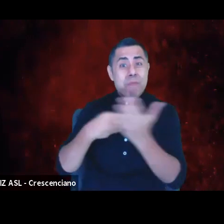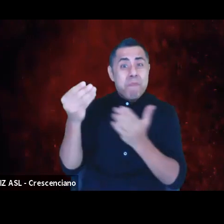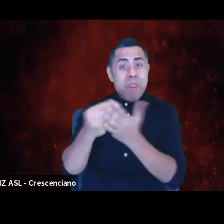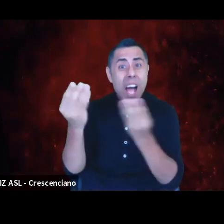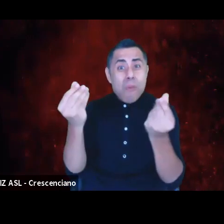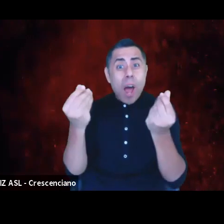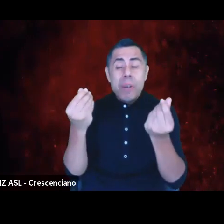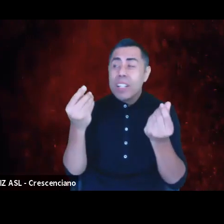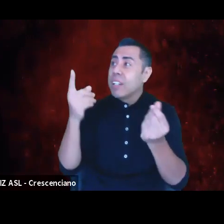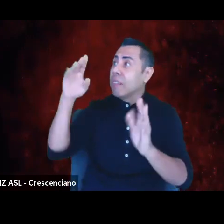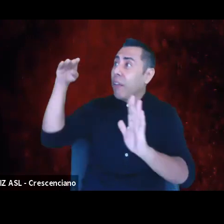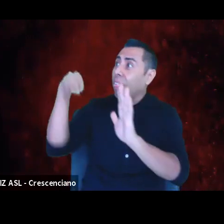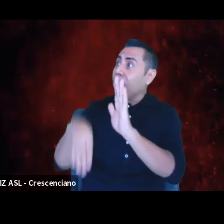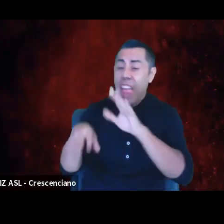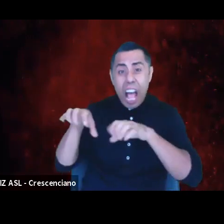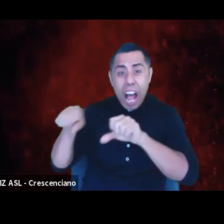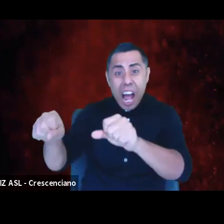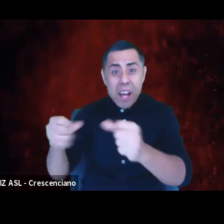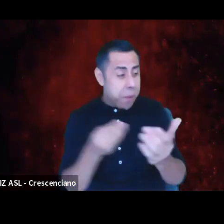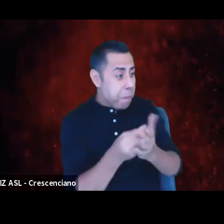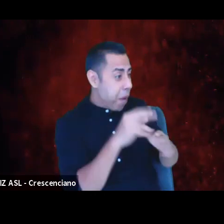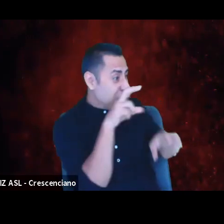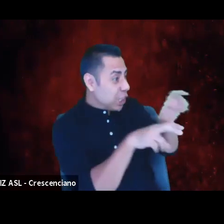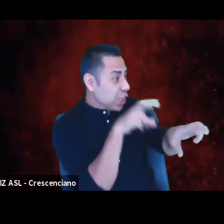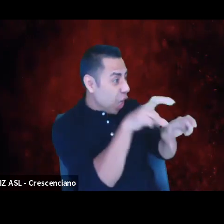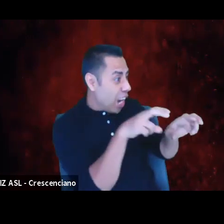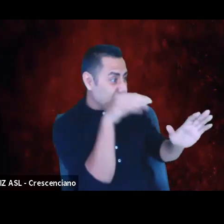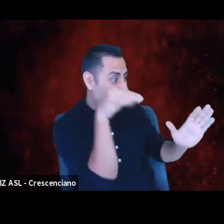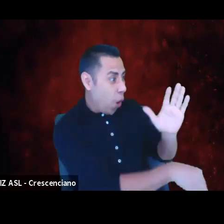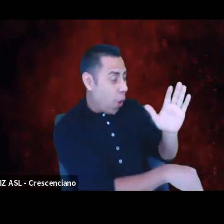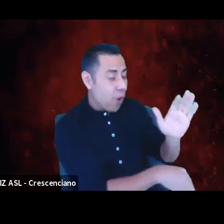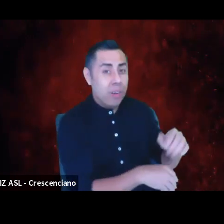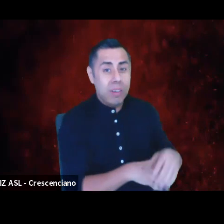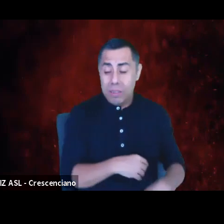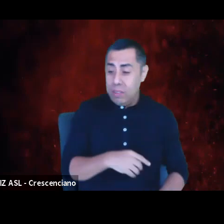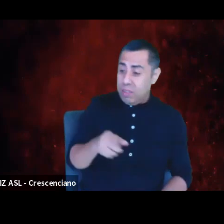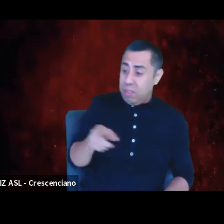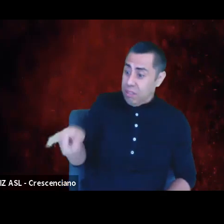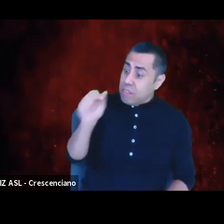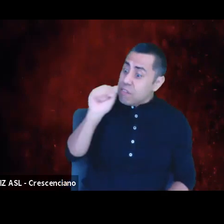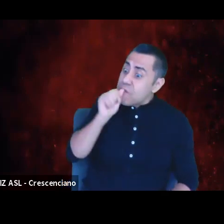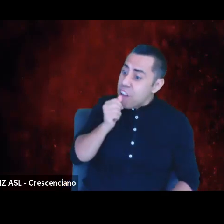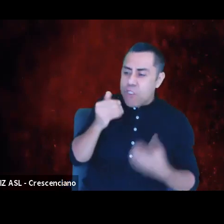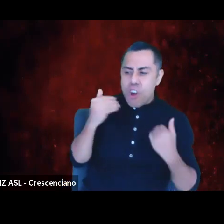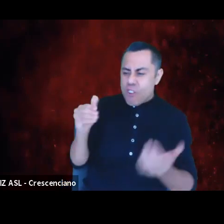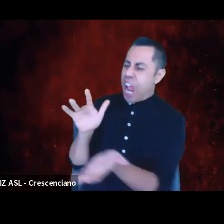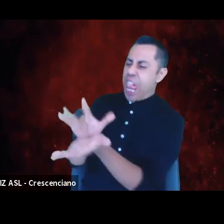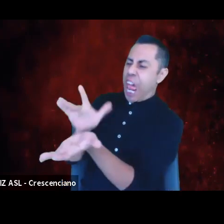"while the price is low" way, in a "Kick a person while they're down, "exploit them because they're desperate" way.